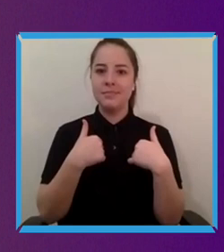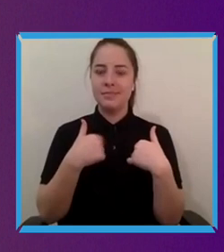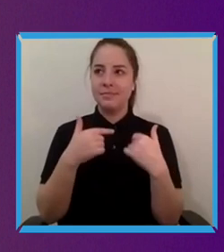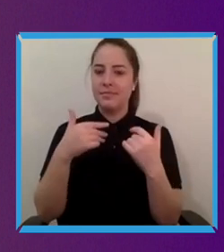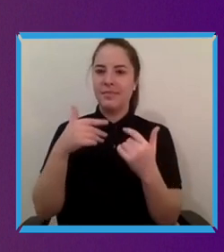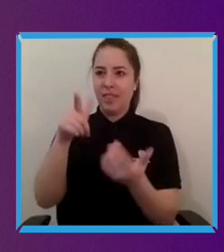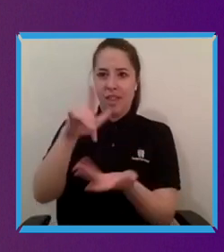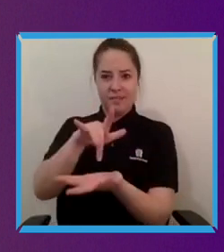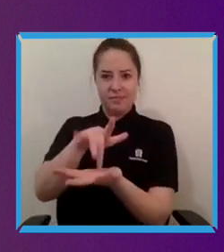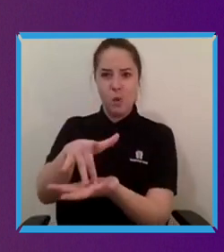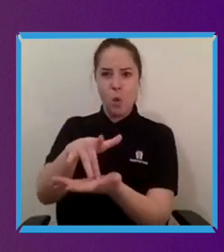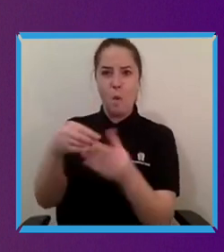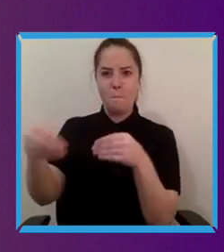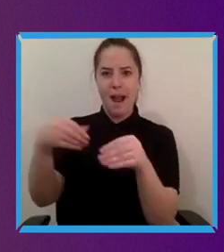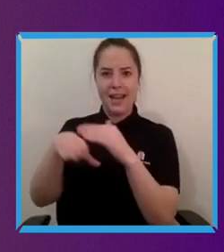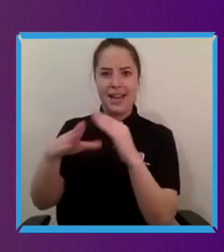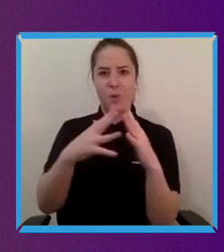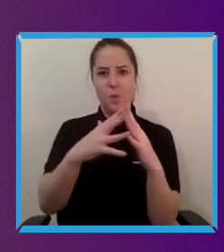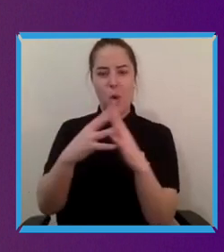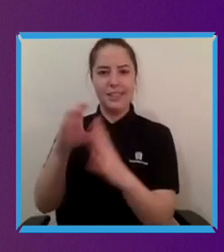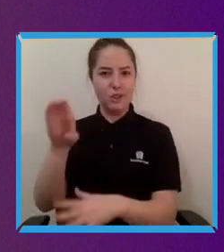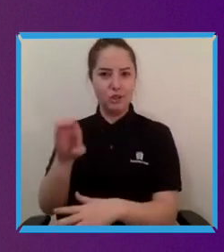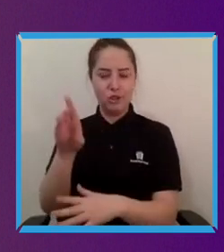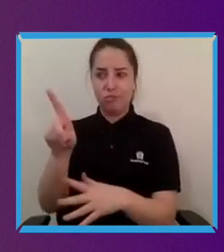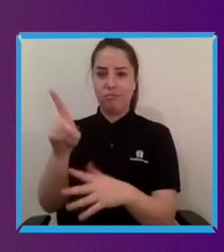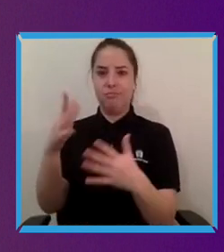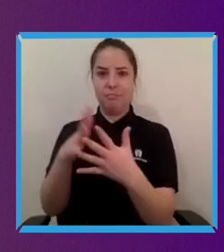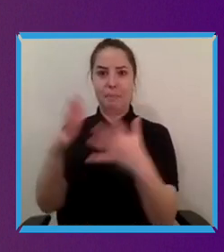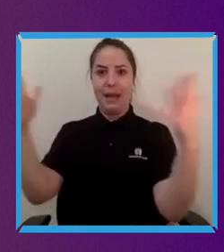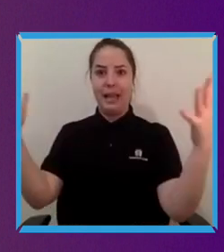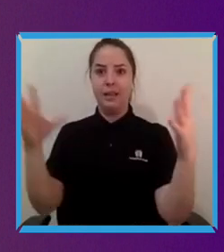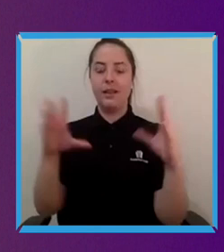and so that was 2015 and then end of 2017 Airbnb acquired Accomable